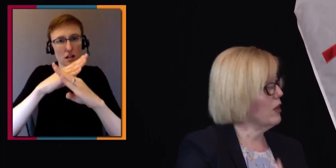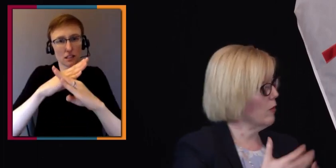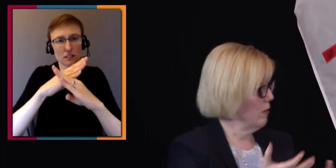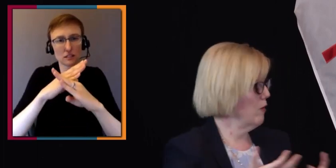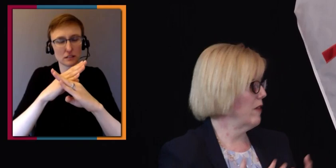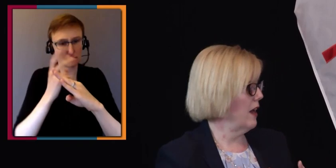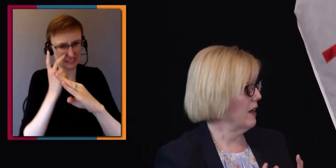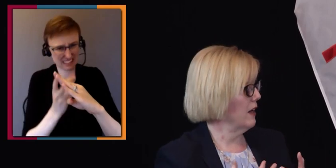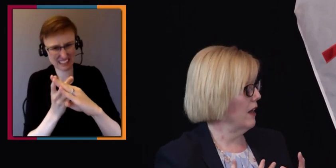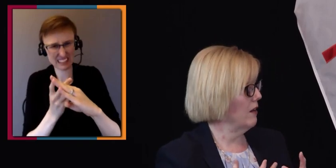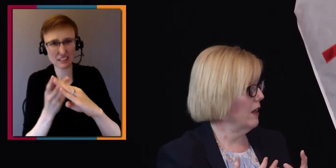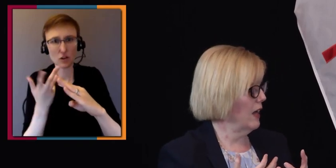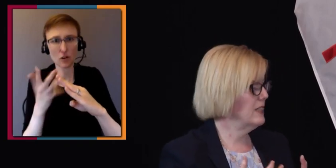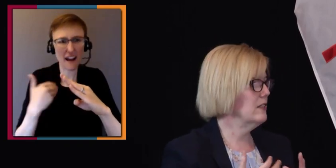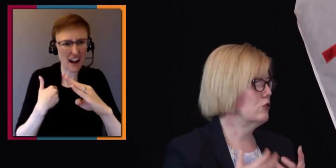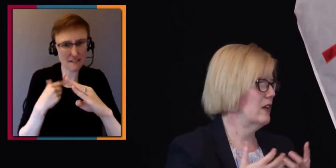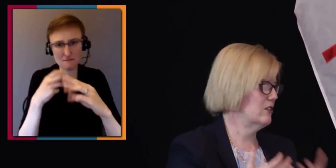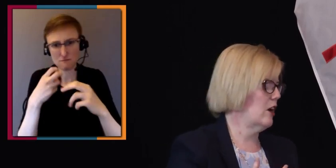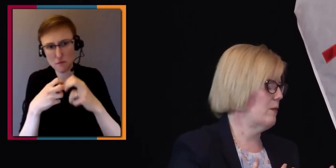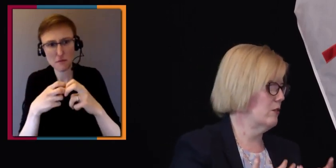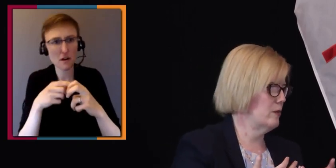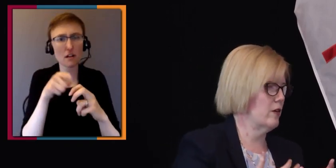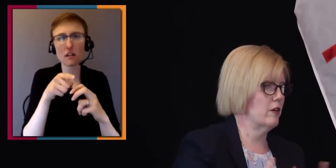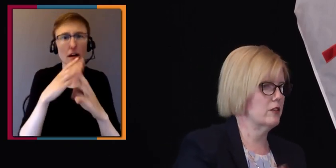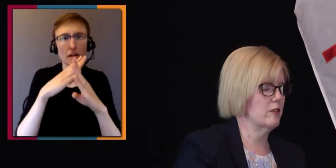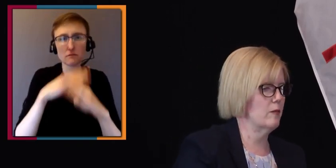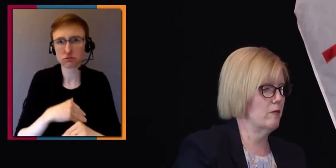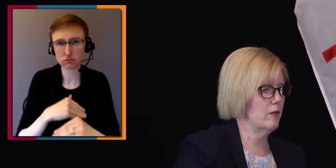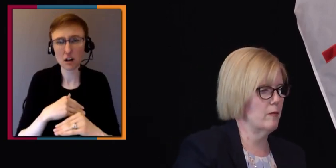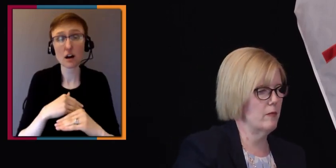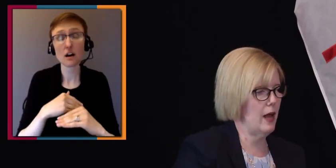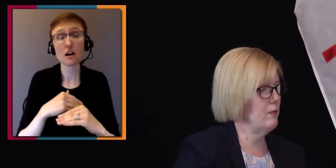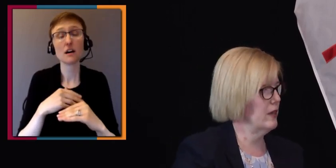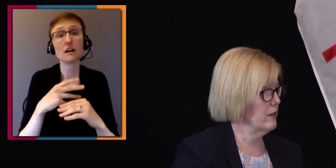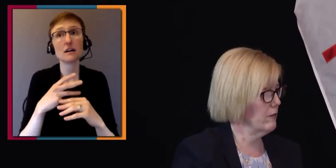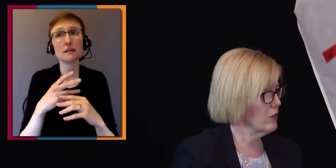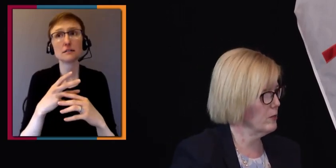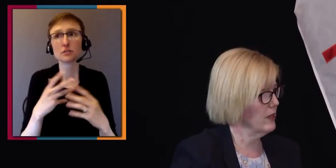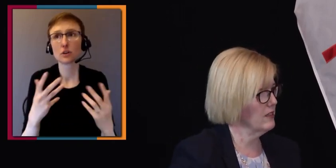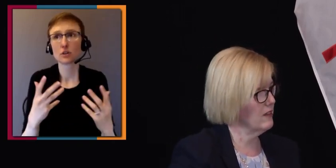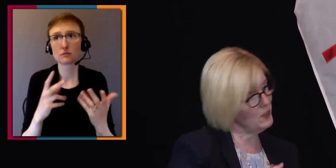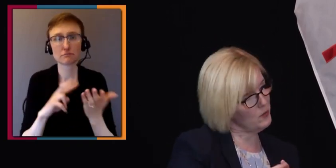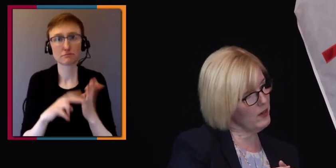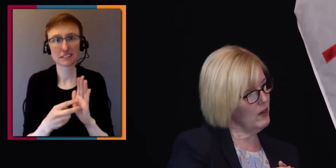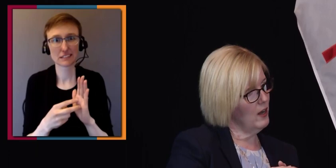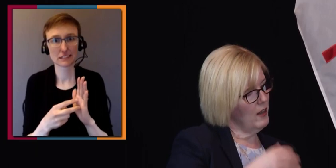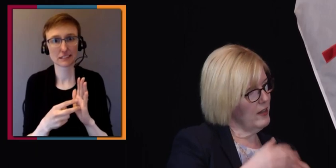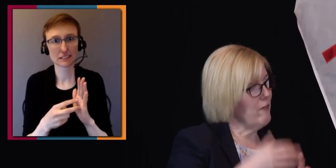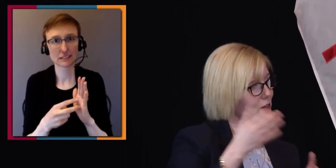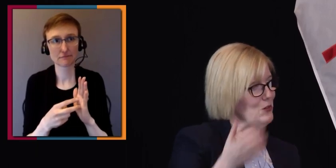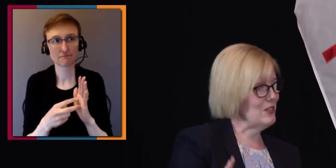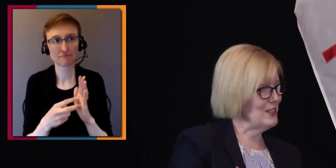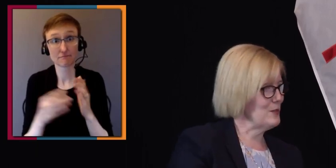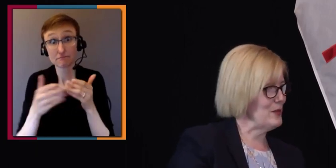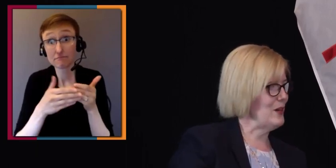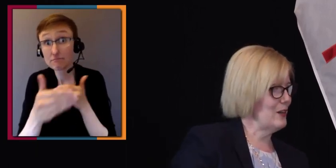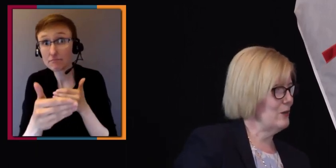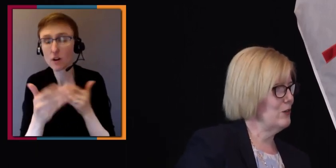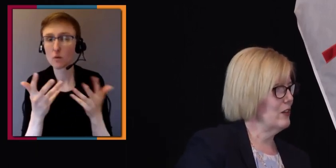and we're going to remove that and ideally try and stop those barriers from happening in the first place. And that's where the evolution to disability inclusion,